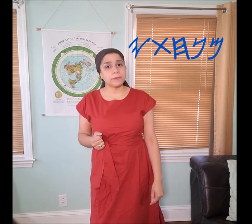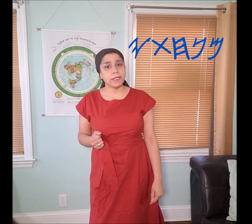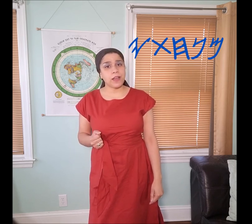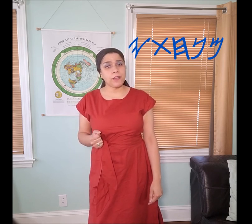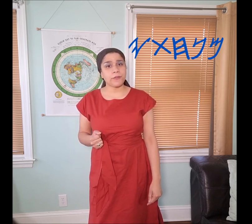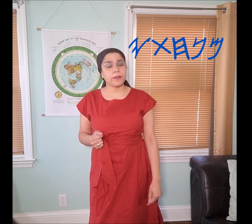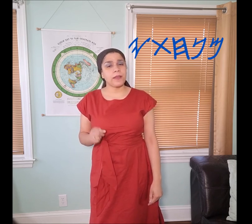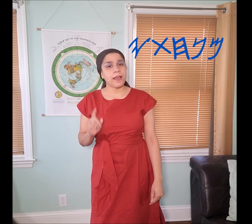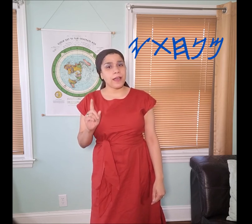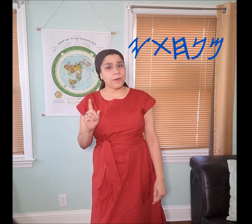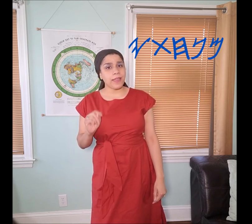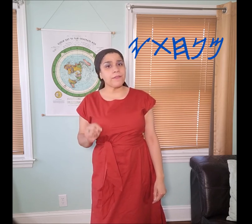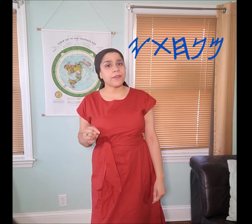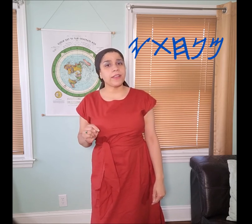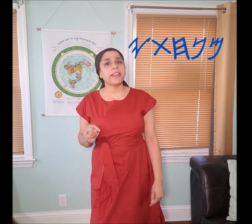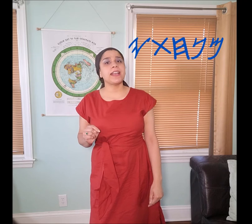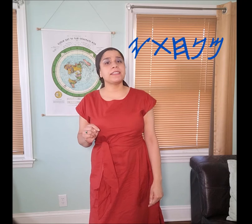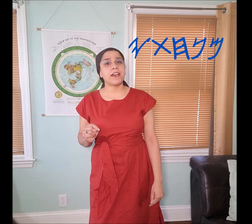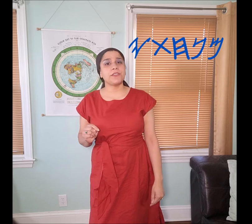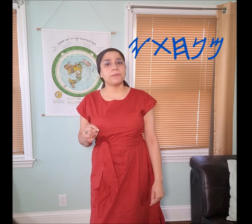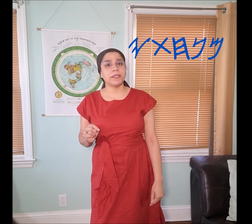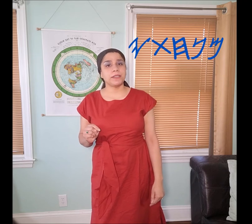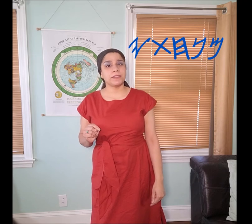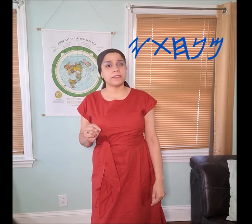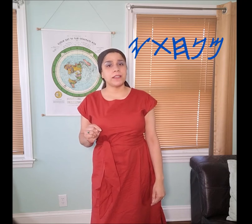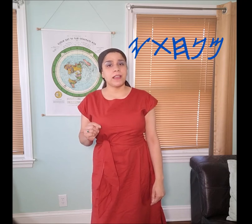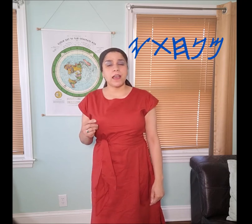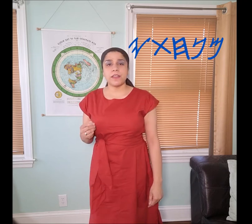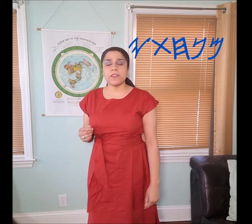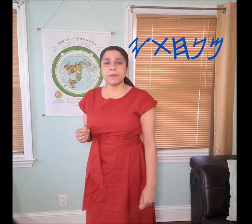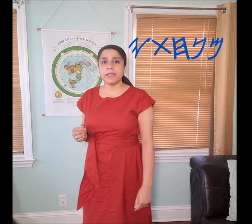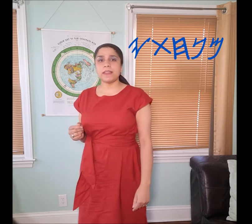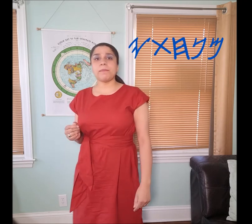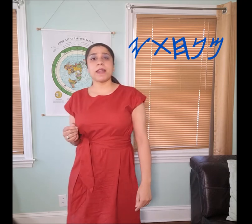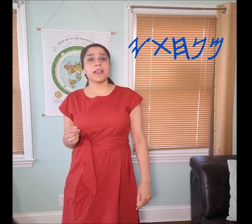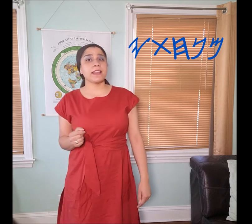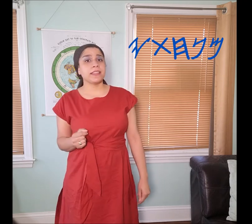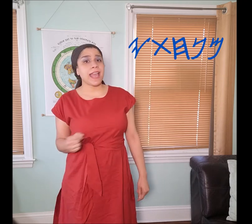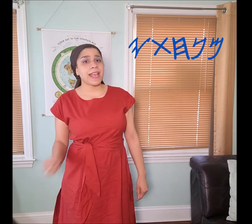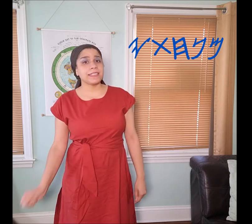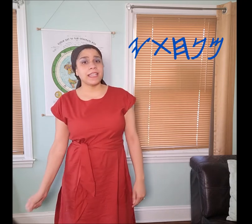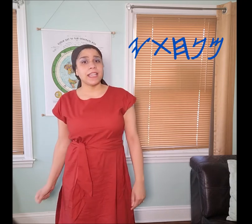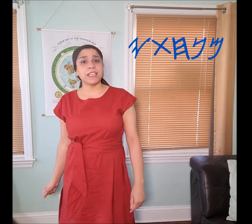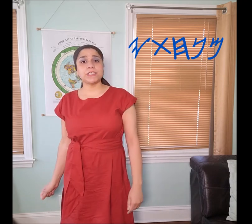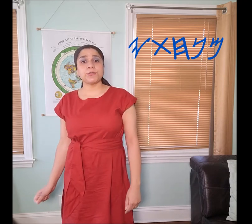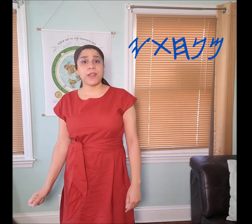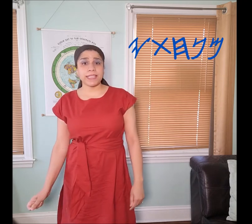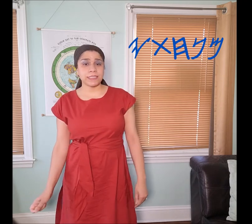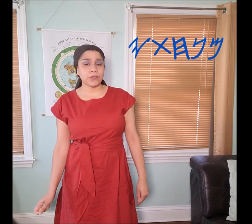mean offering, however it has other meanings, another meaning that Manakahthey 𐤌𐤍𐤇𐤕𐤉 has is rest